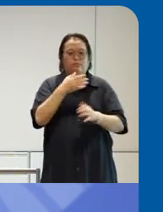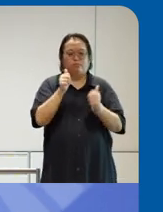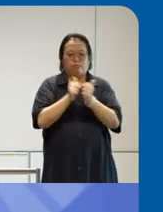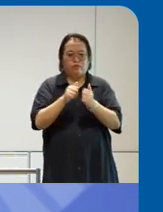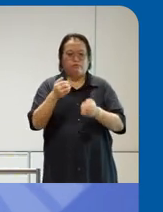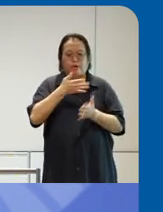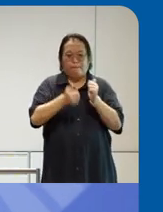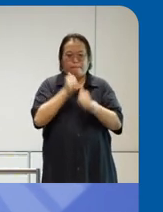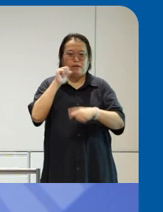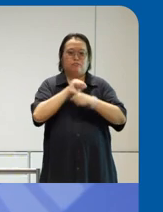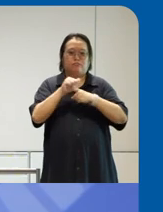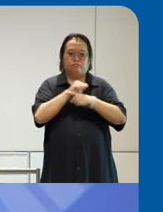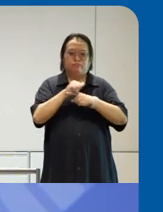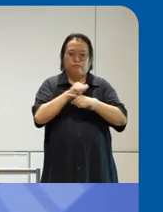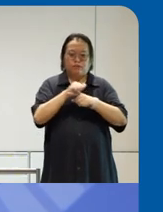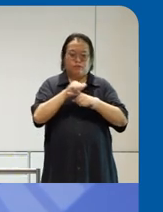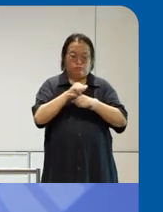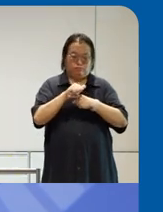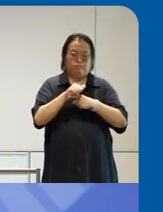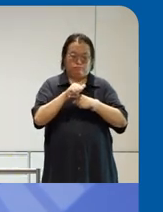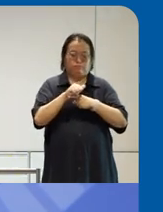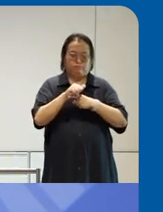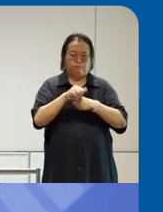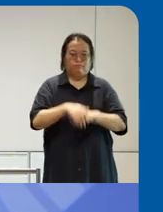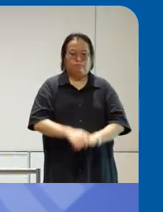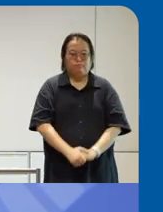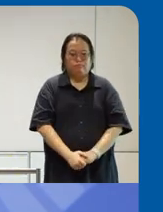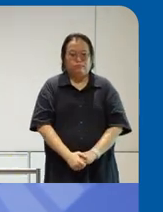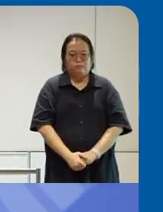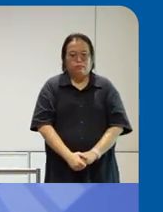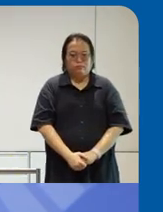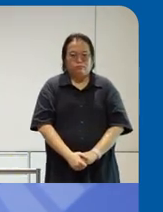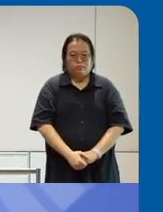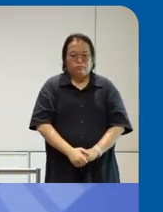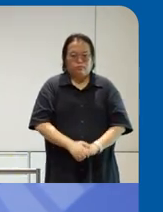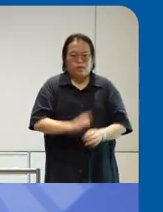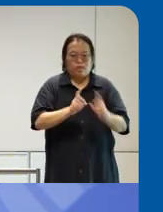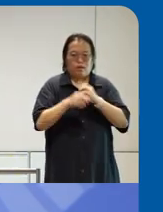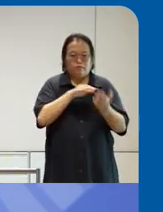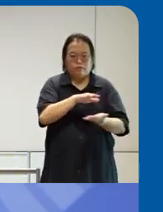out there so uh in in effect I am a uh you know digital accessibility specialist in in that regard